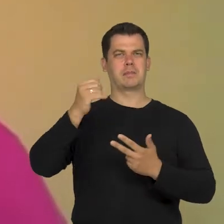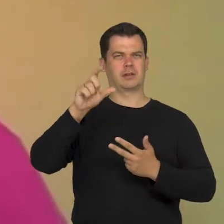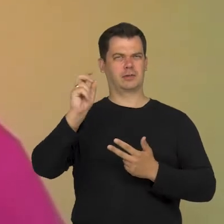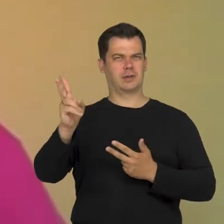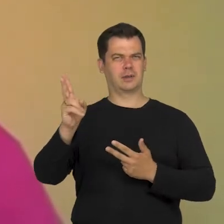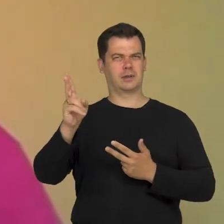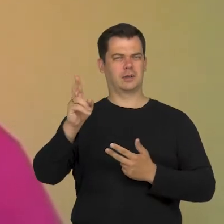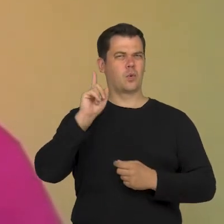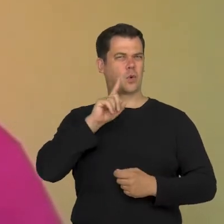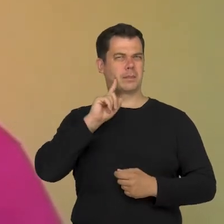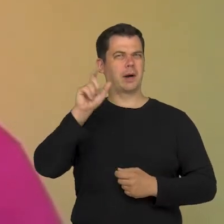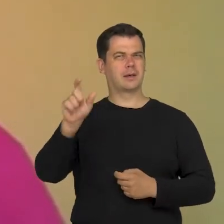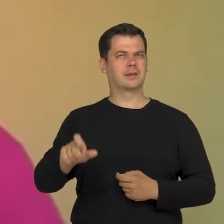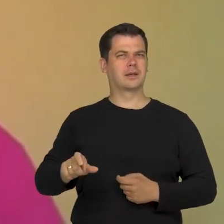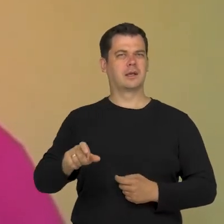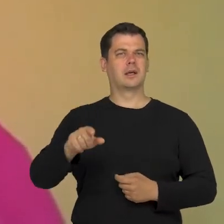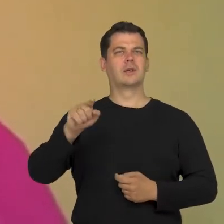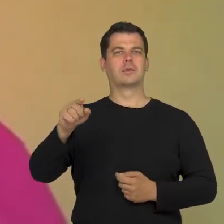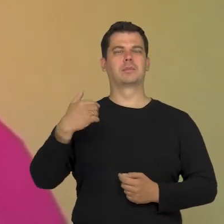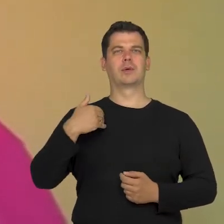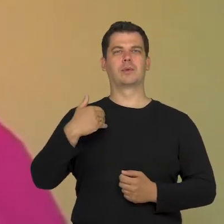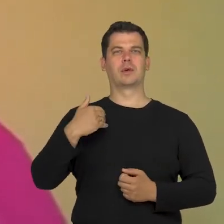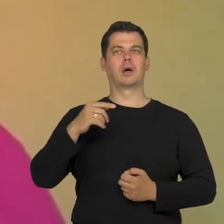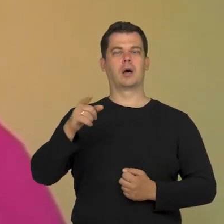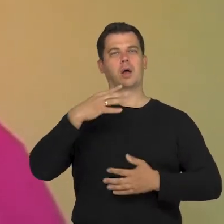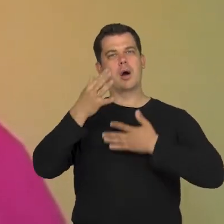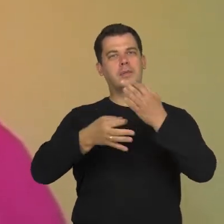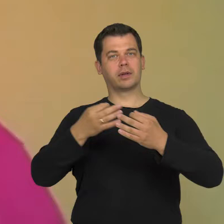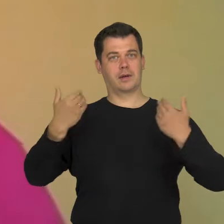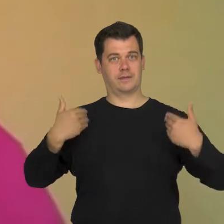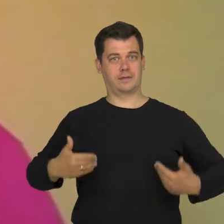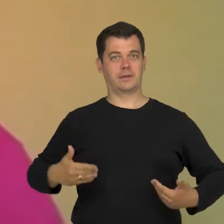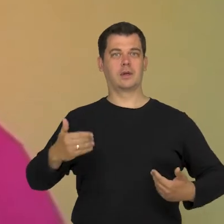A person, who identifies as a "queer person".